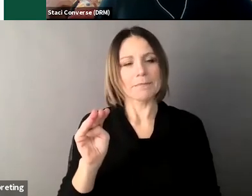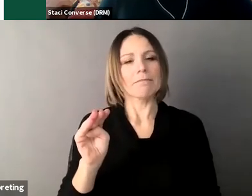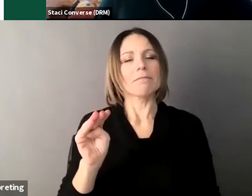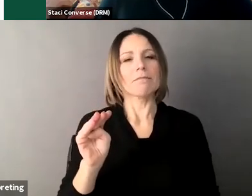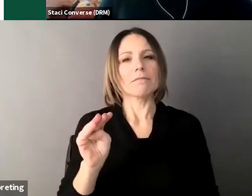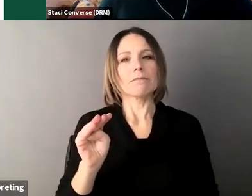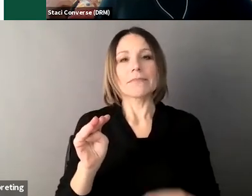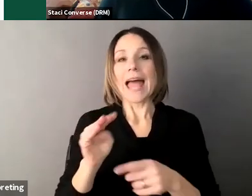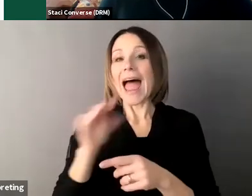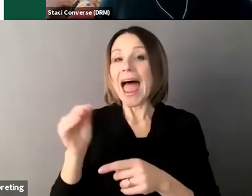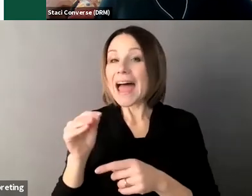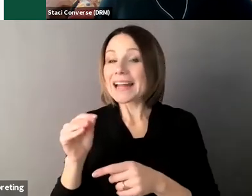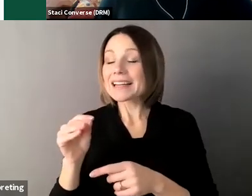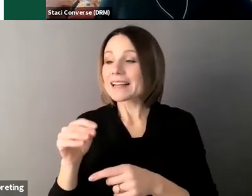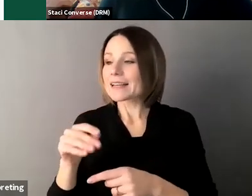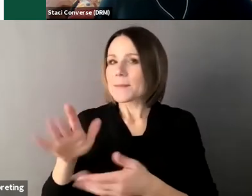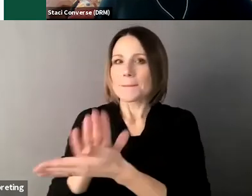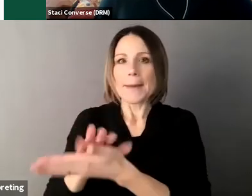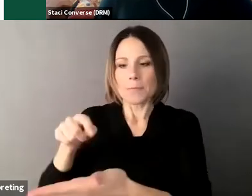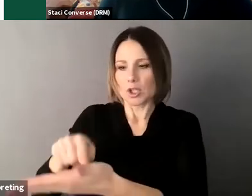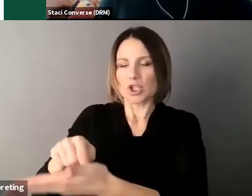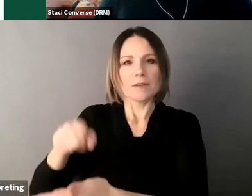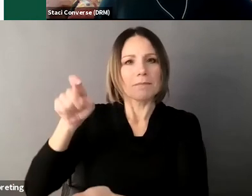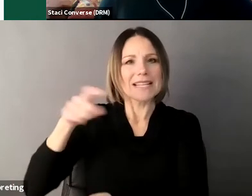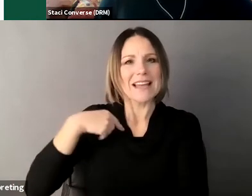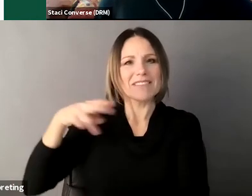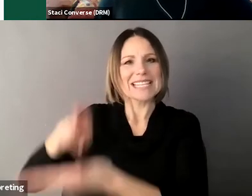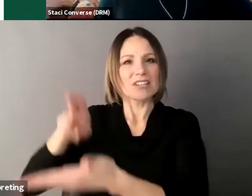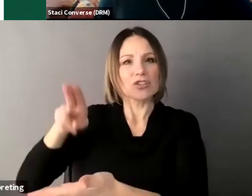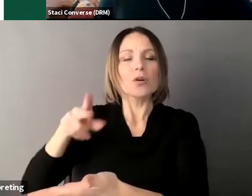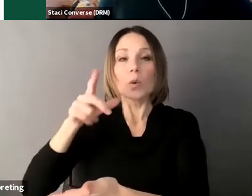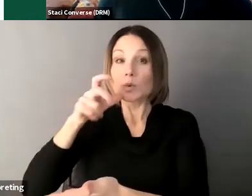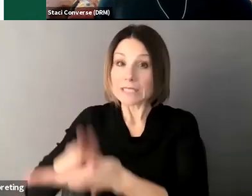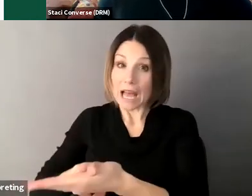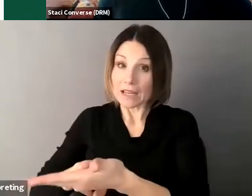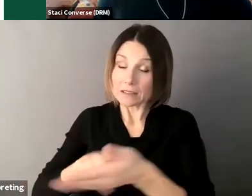would other people like on the person's team sign for them and that's gonna I generally